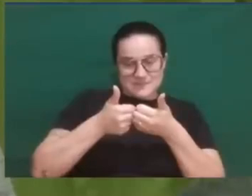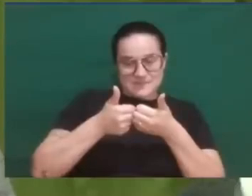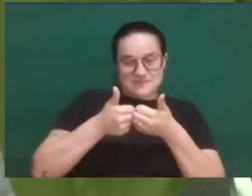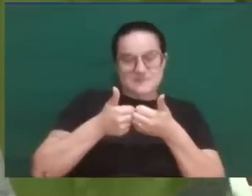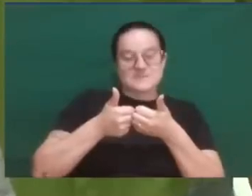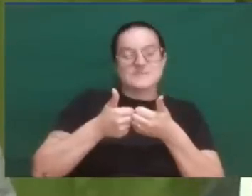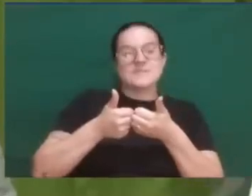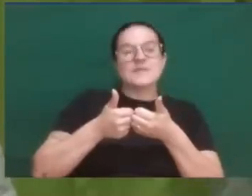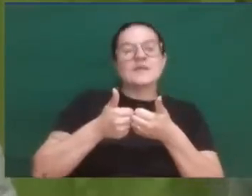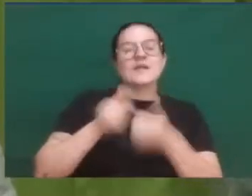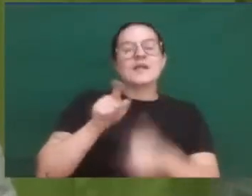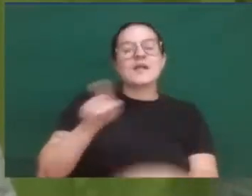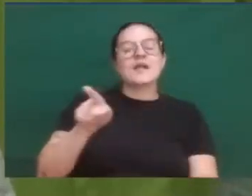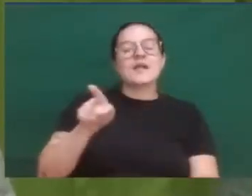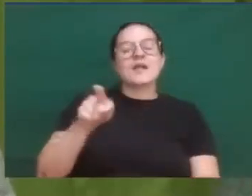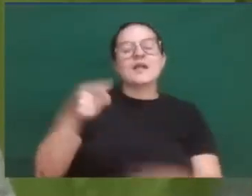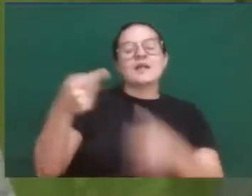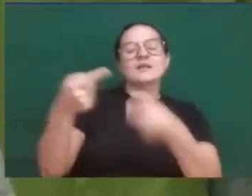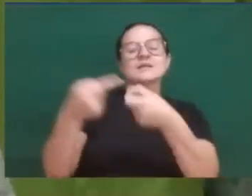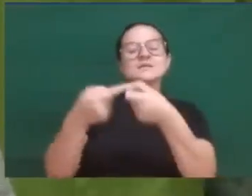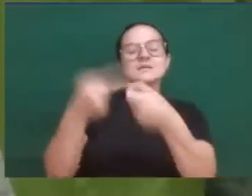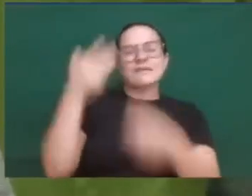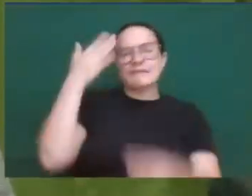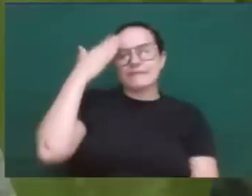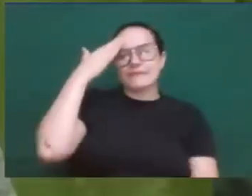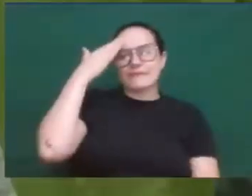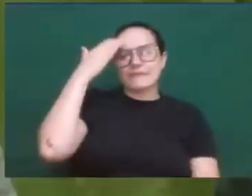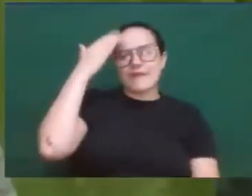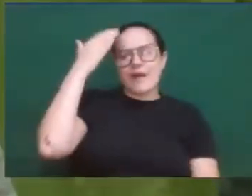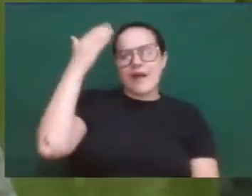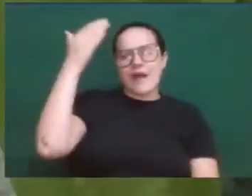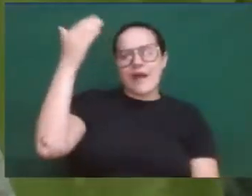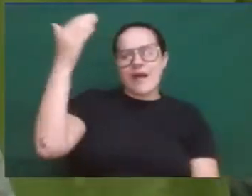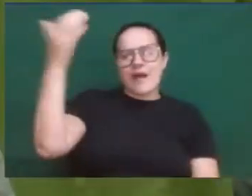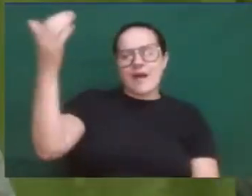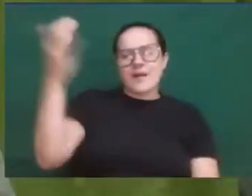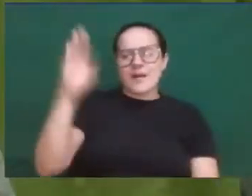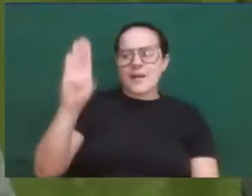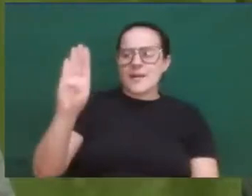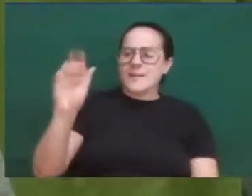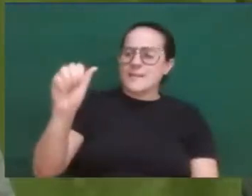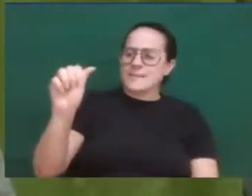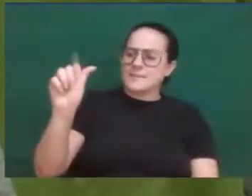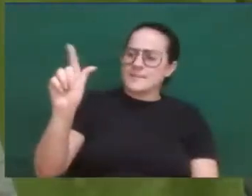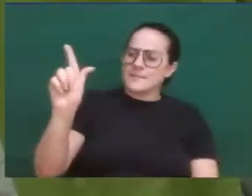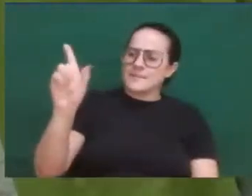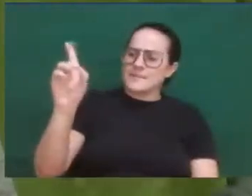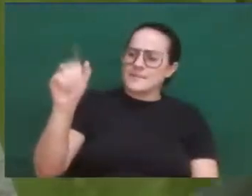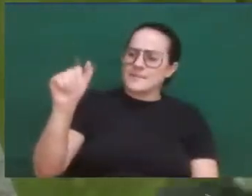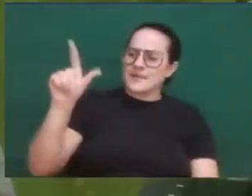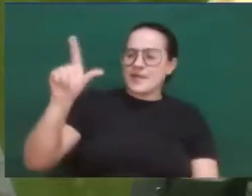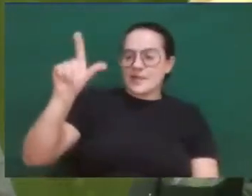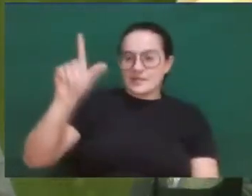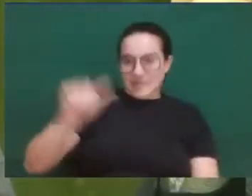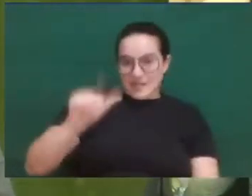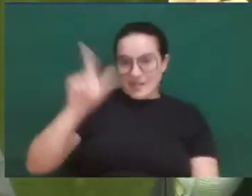Famous cities. Sweet Magdala, who had received Queen Cleopatra, more than once,